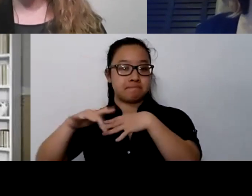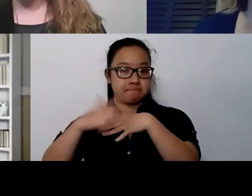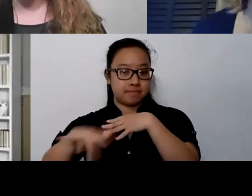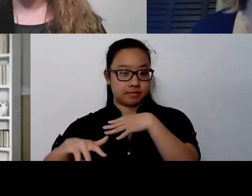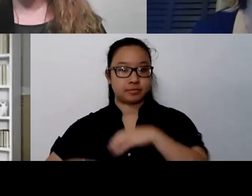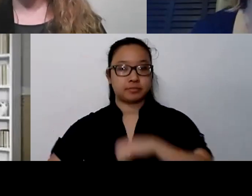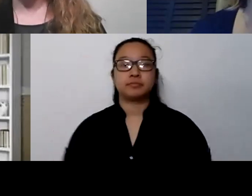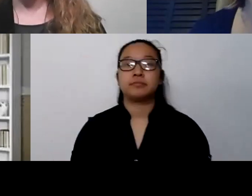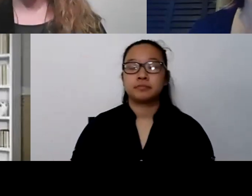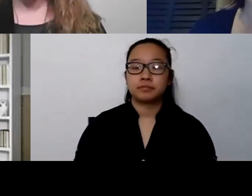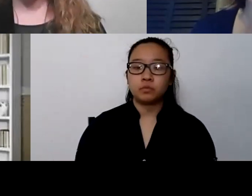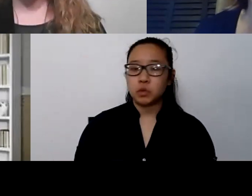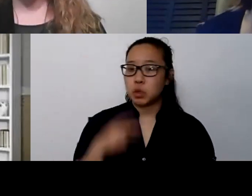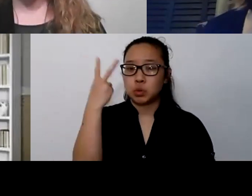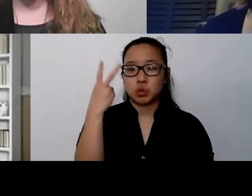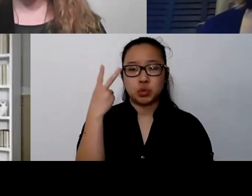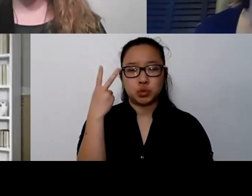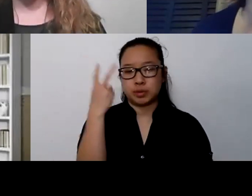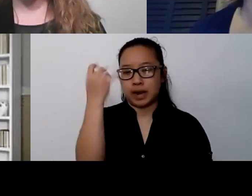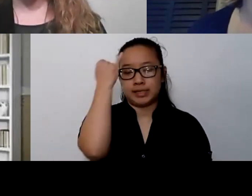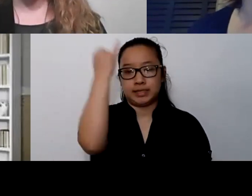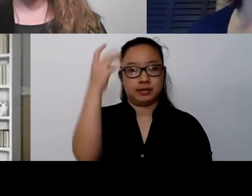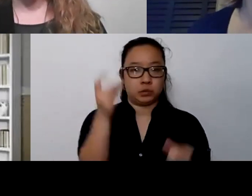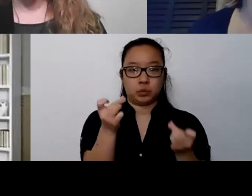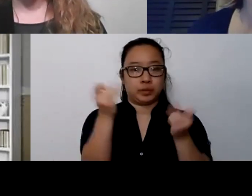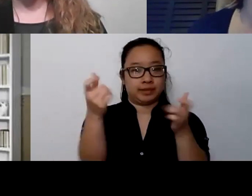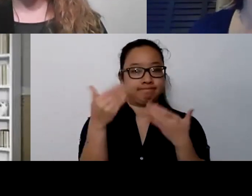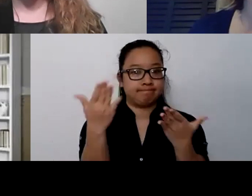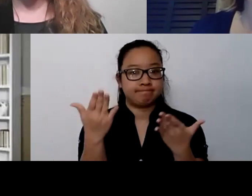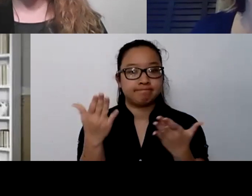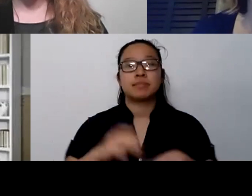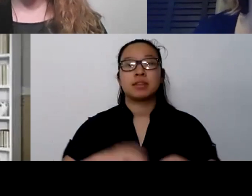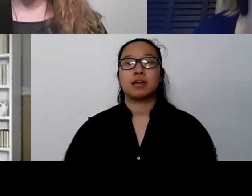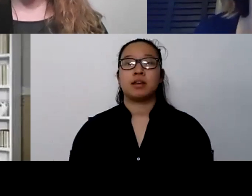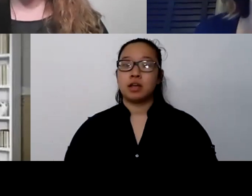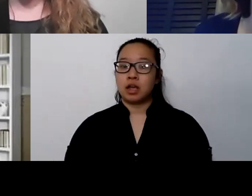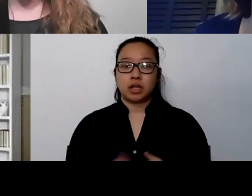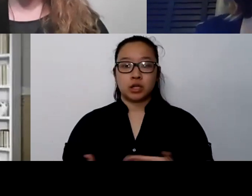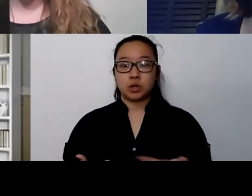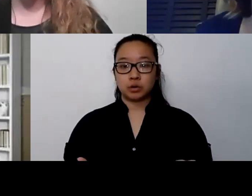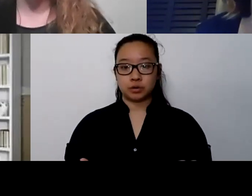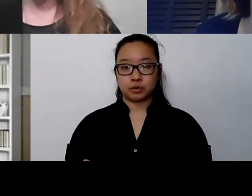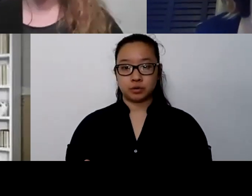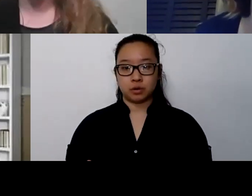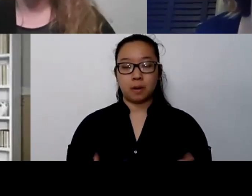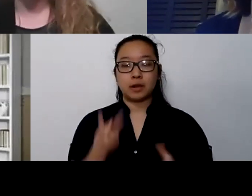that I had about how to maybe find what you need. Ultimately, you have to be you and your child both have to be comfortable with the person